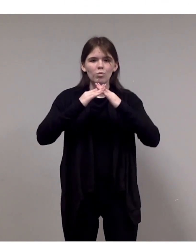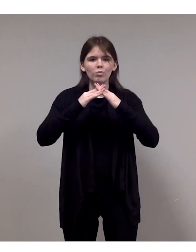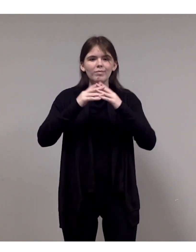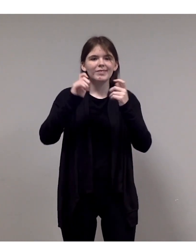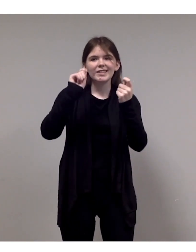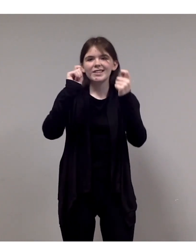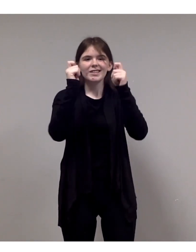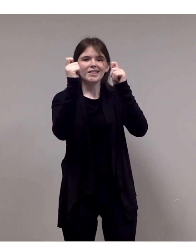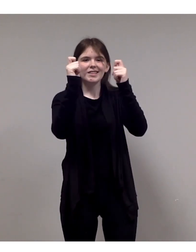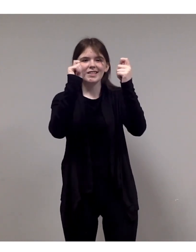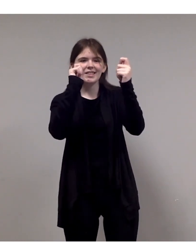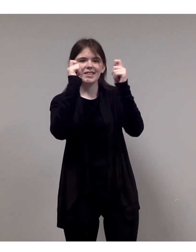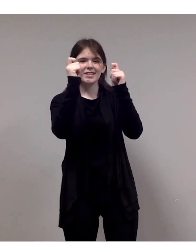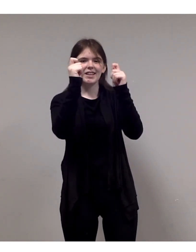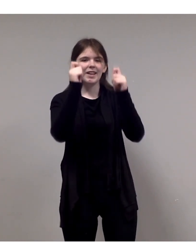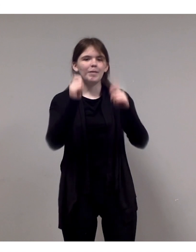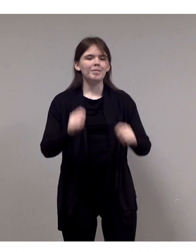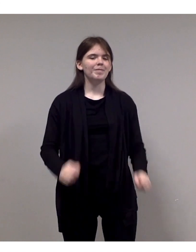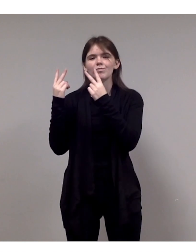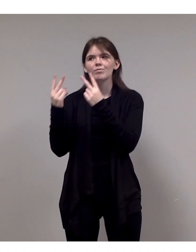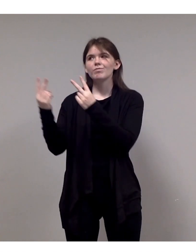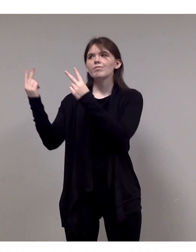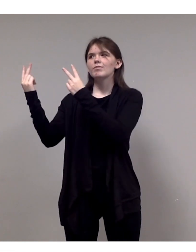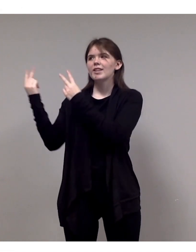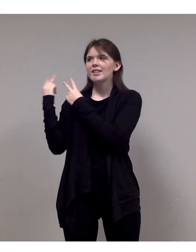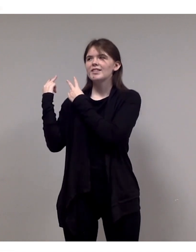She reflects and she tests.